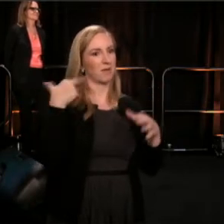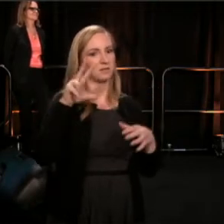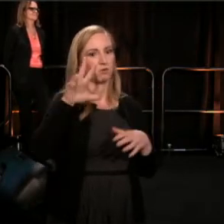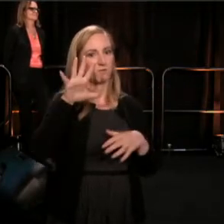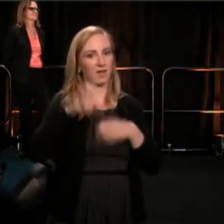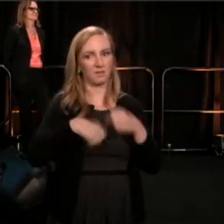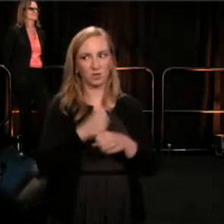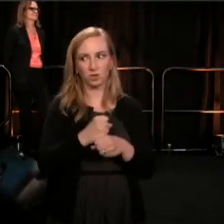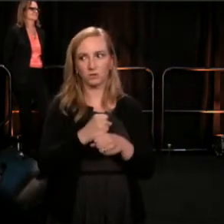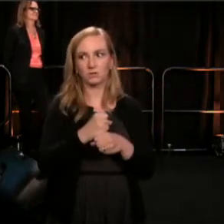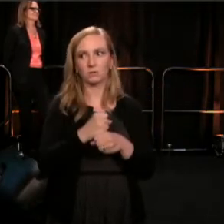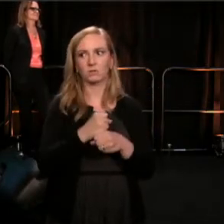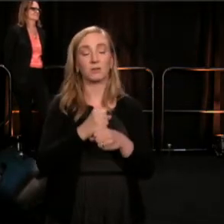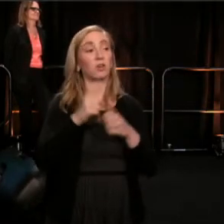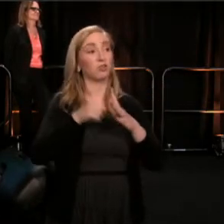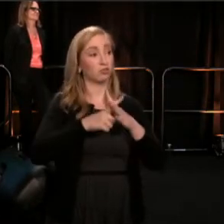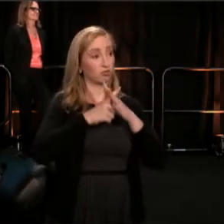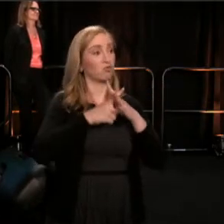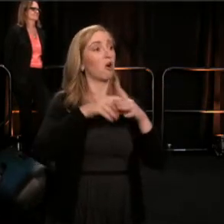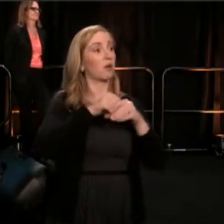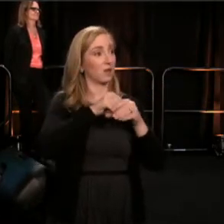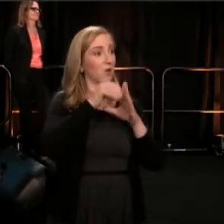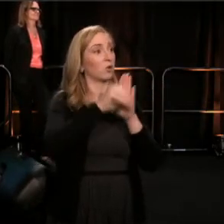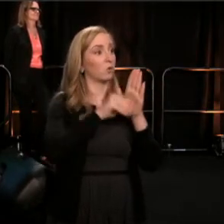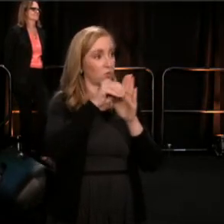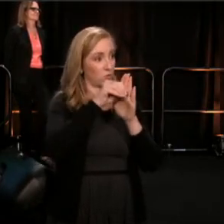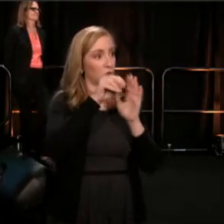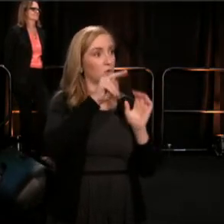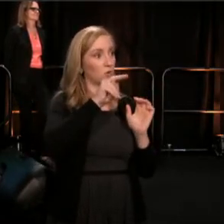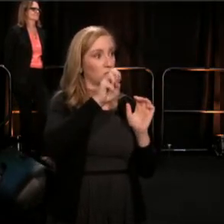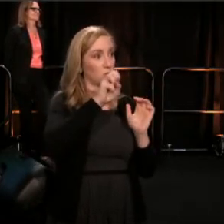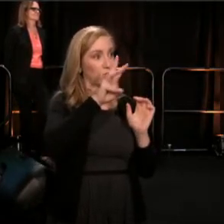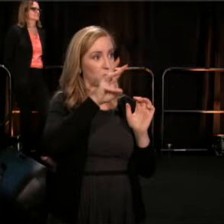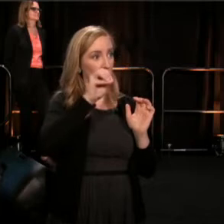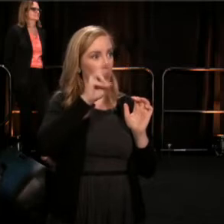Anchored in New Orleans, this work has reached global communities.